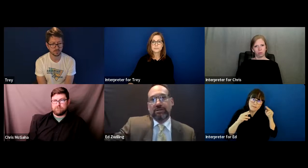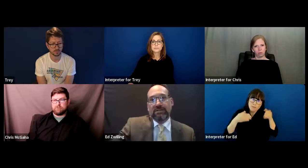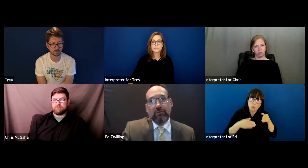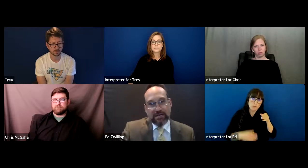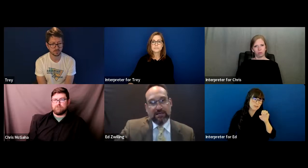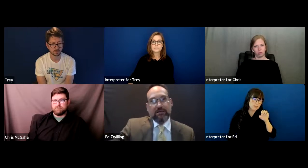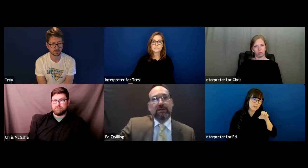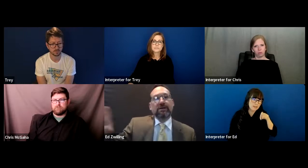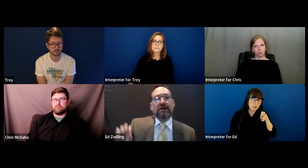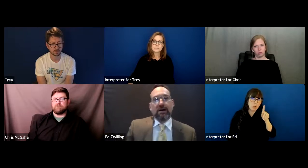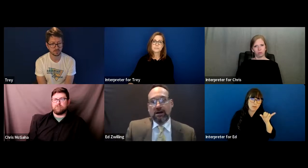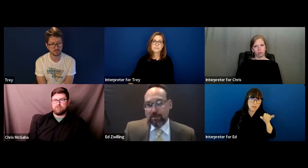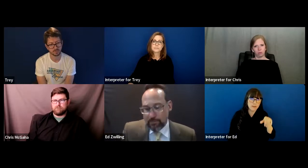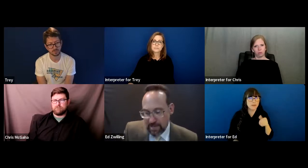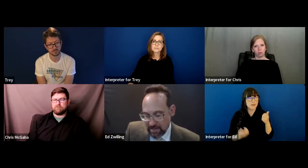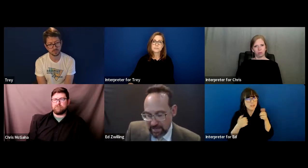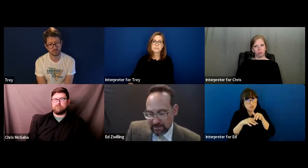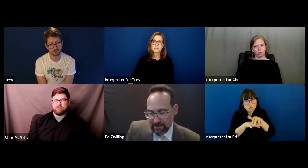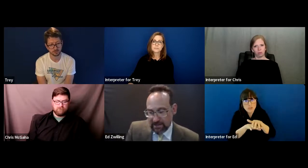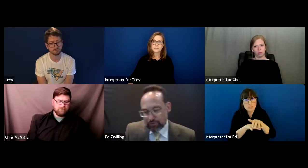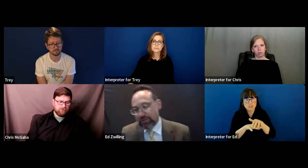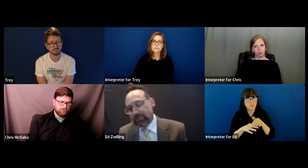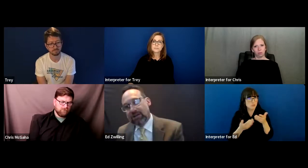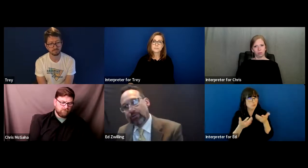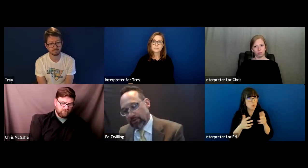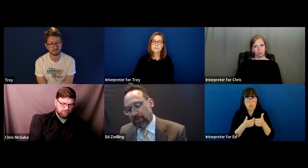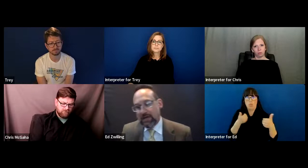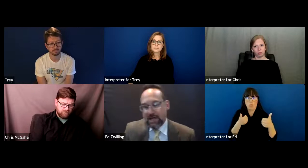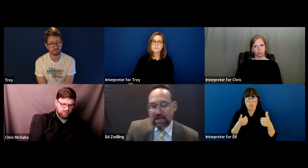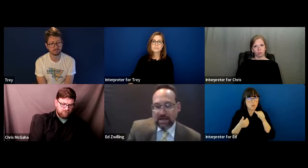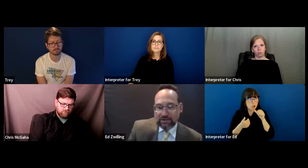to be segregated and treated separately.